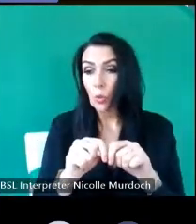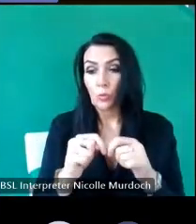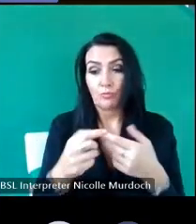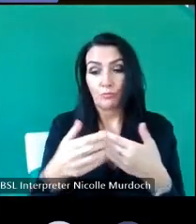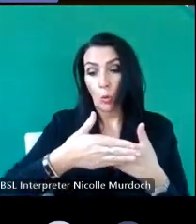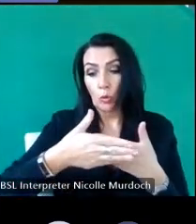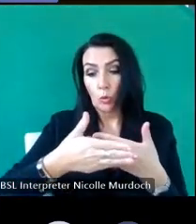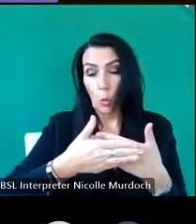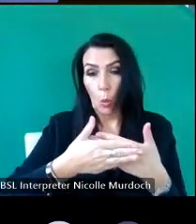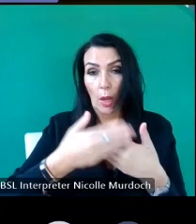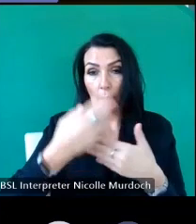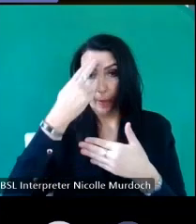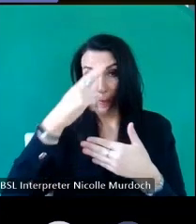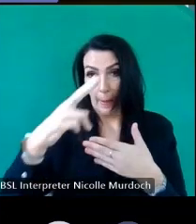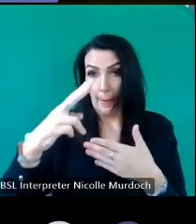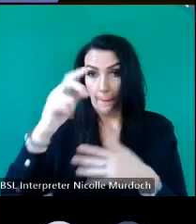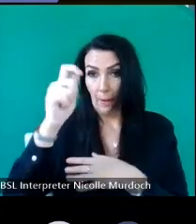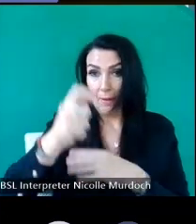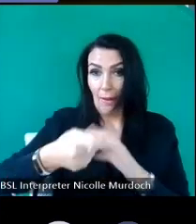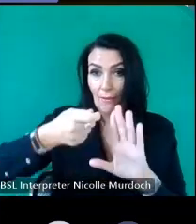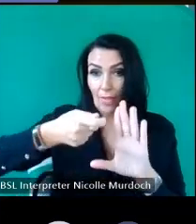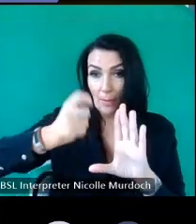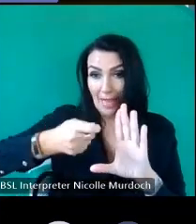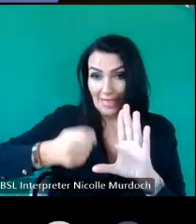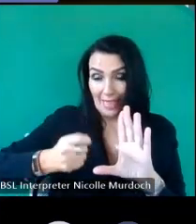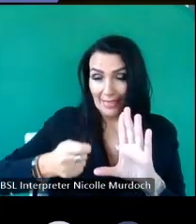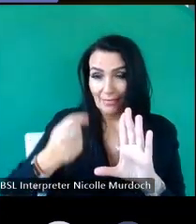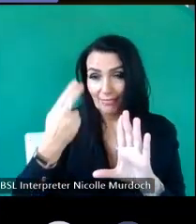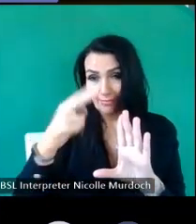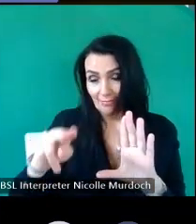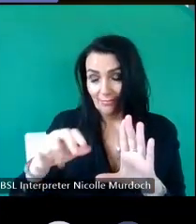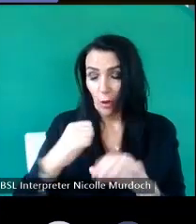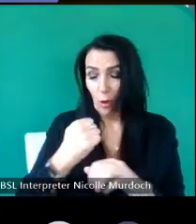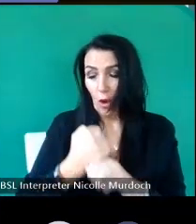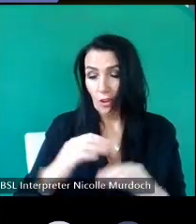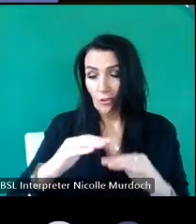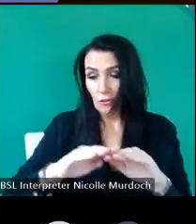tell us that the Mason who originally worked on the ground floor has developed his skills to the